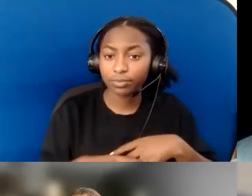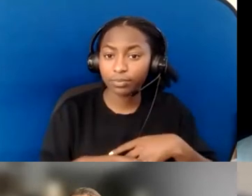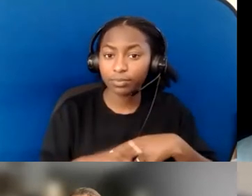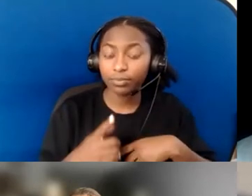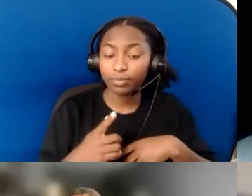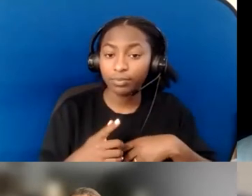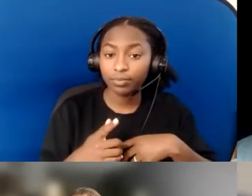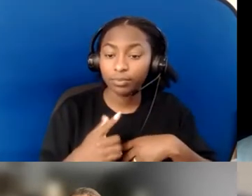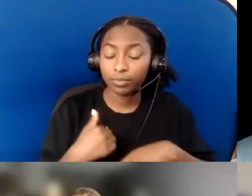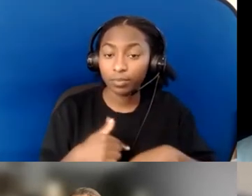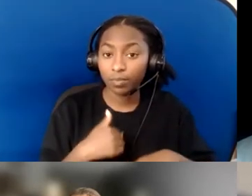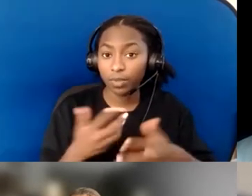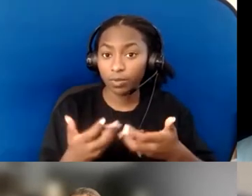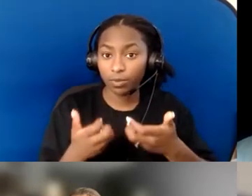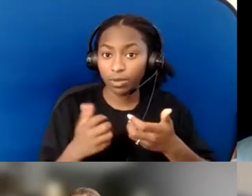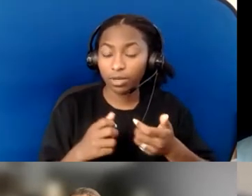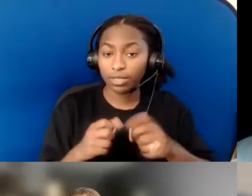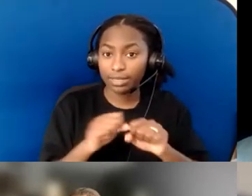people can ask for what they need